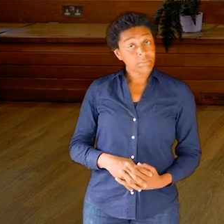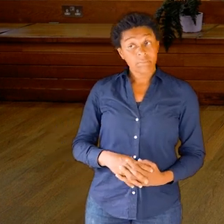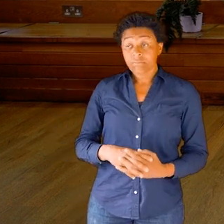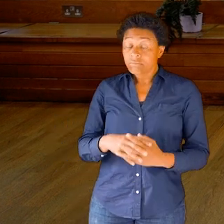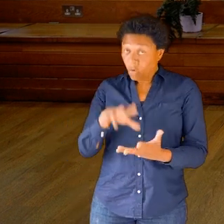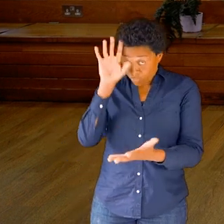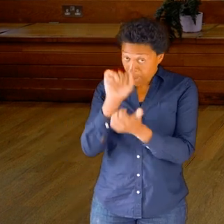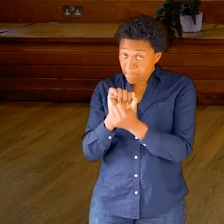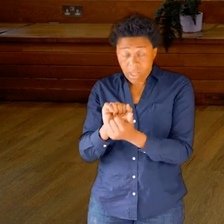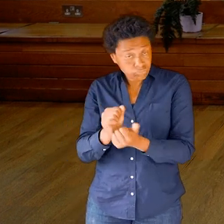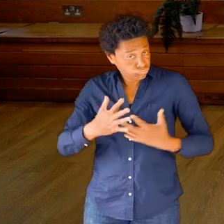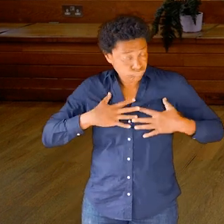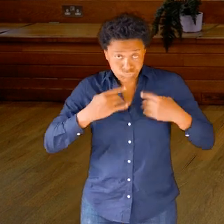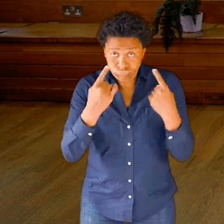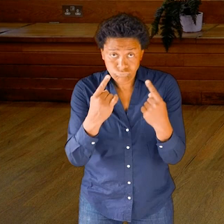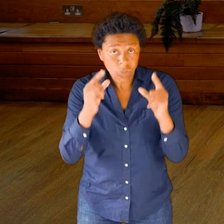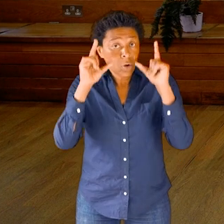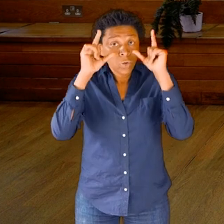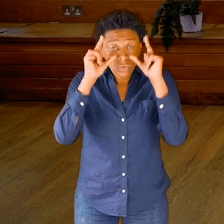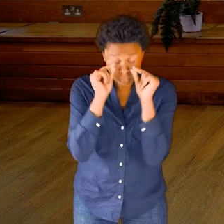Remember, you can work with your eyes closed or open.